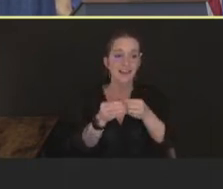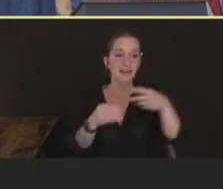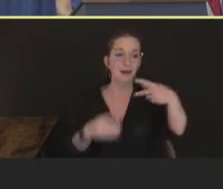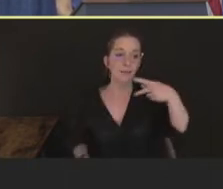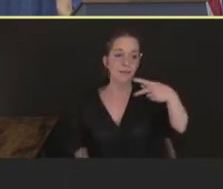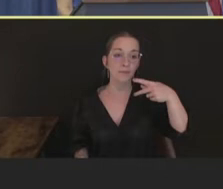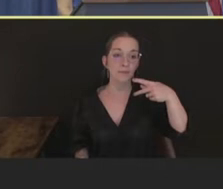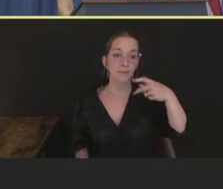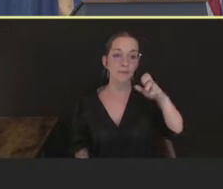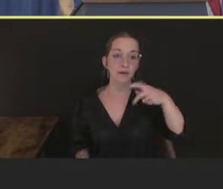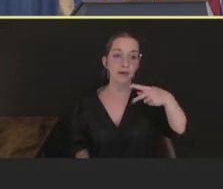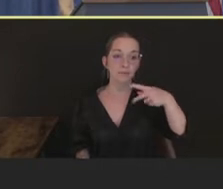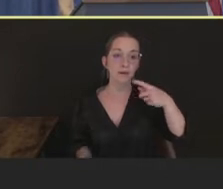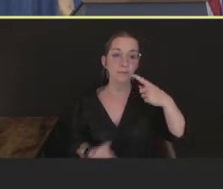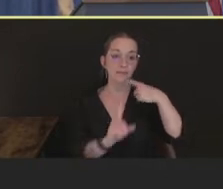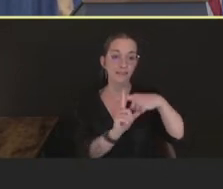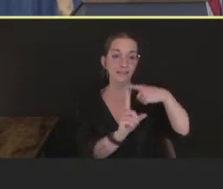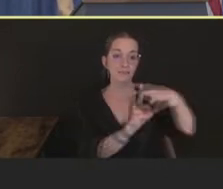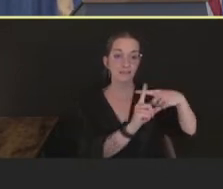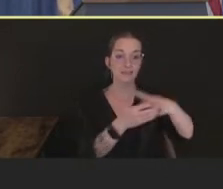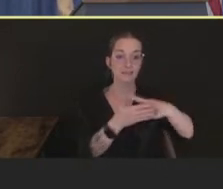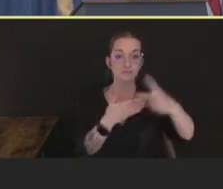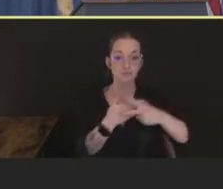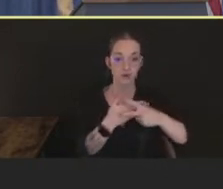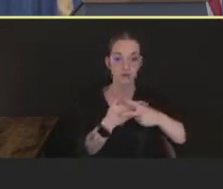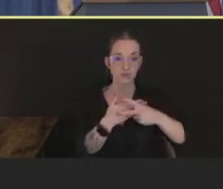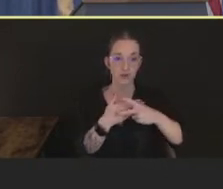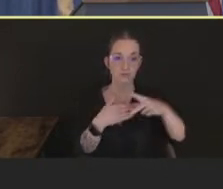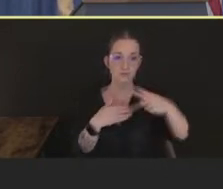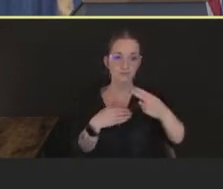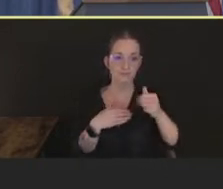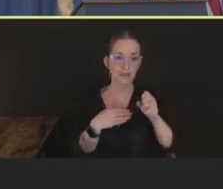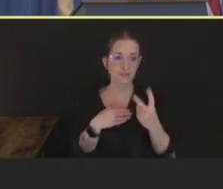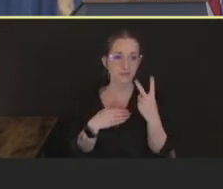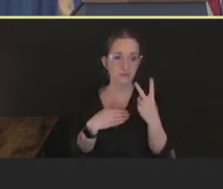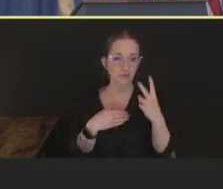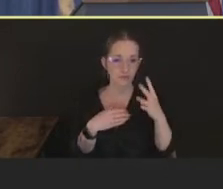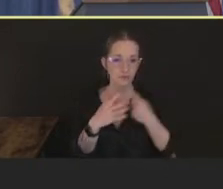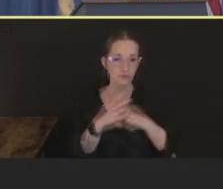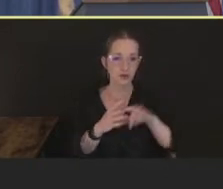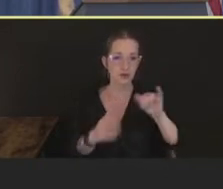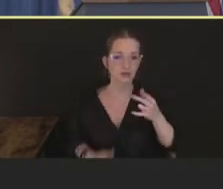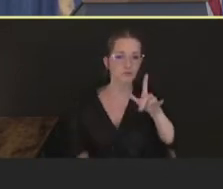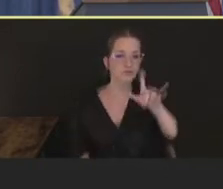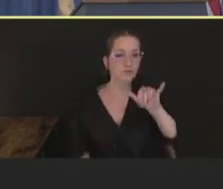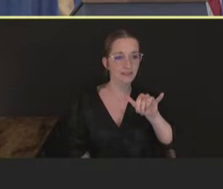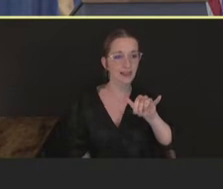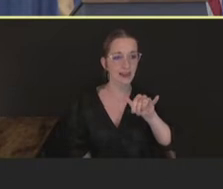plus. And this was rolled out in July of this year with additional vaccine distributed to continue to